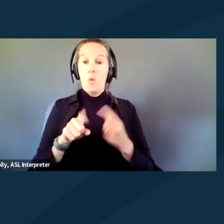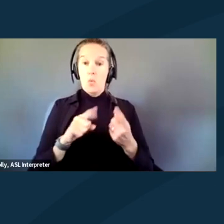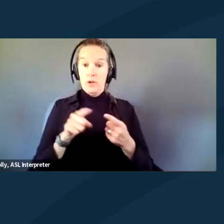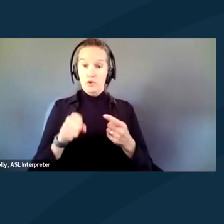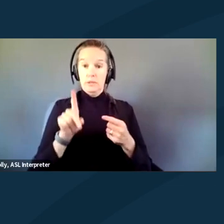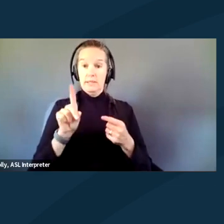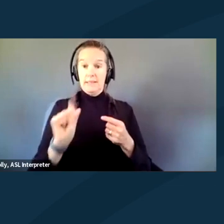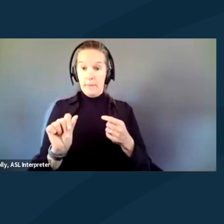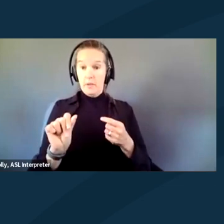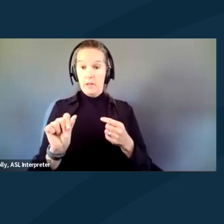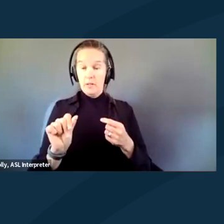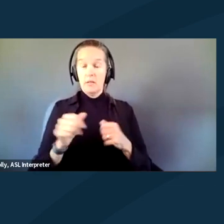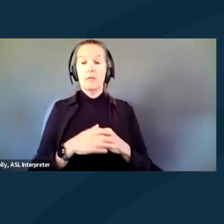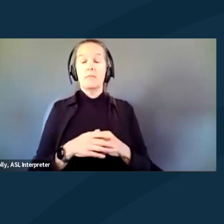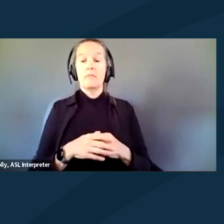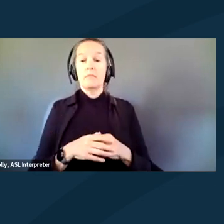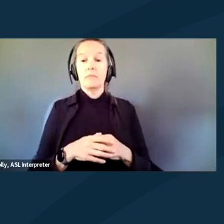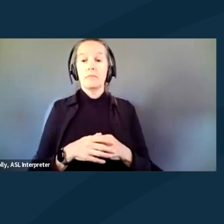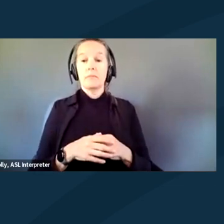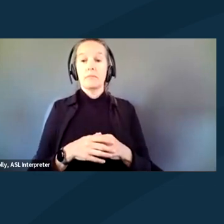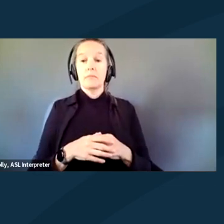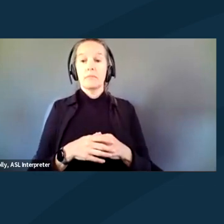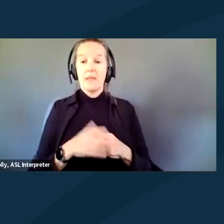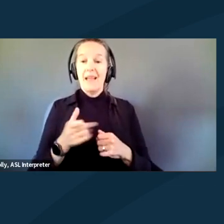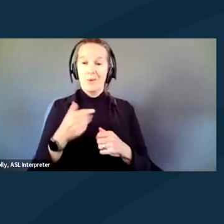and you have apparent disabilities,